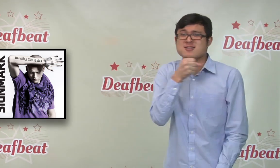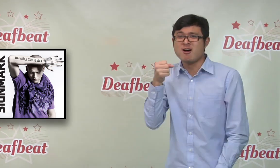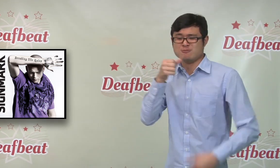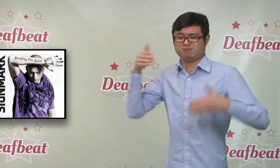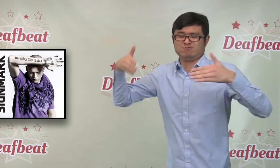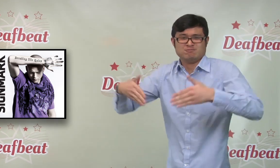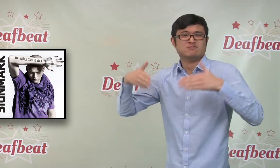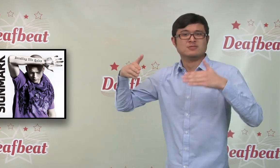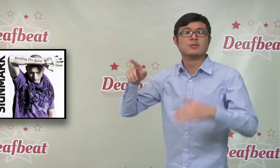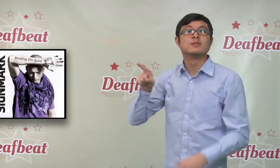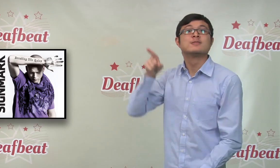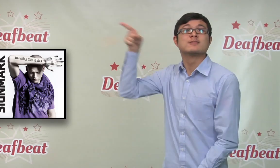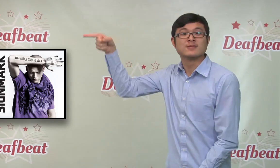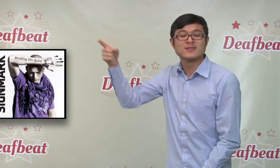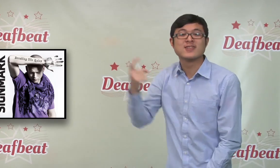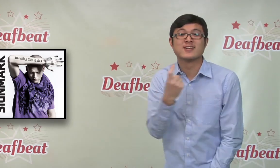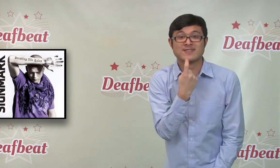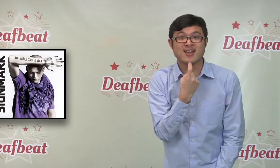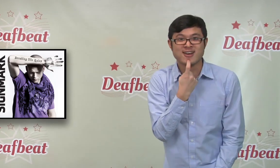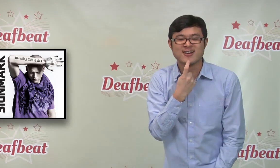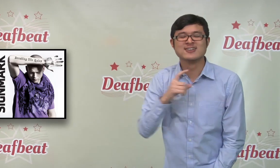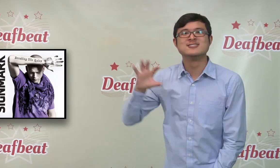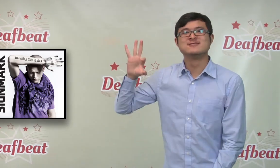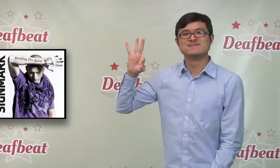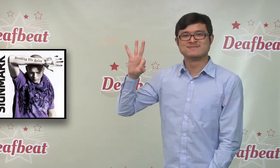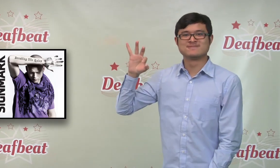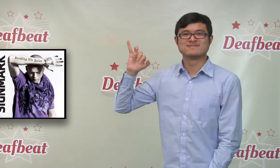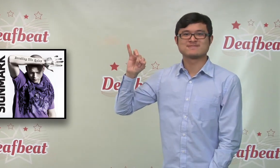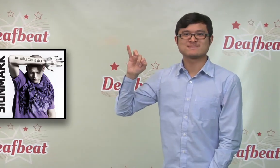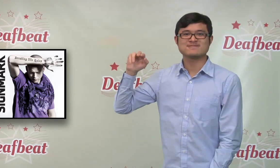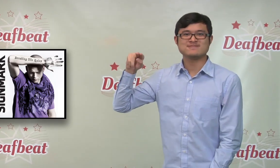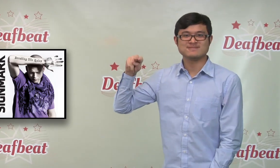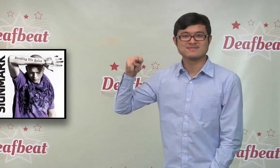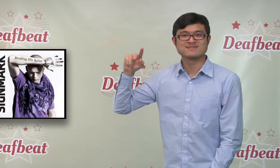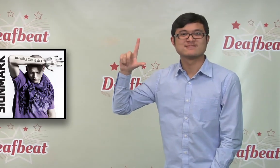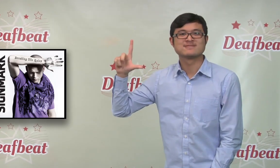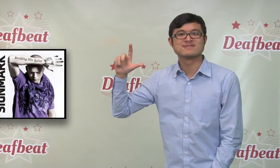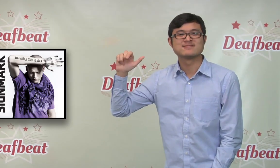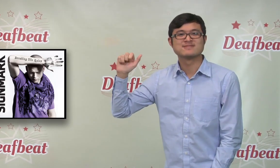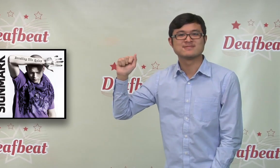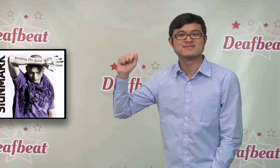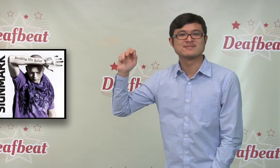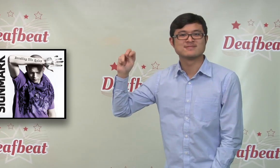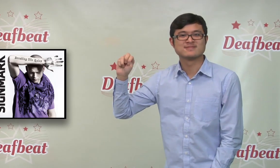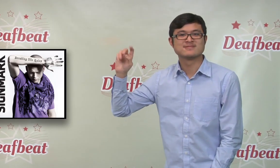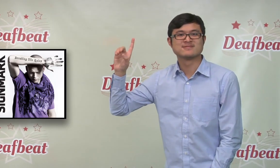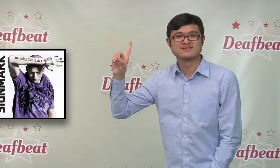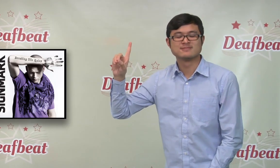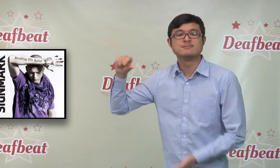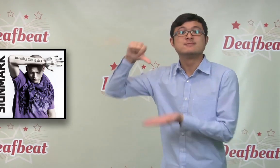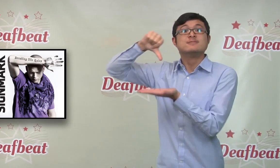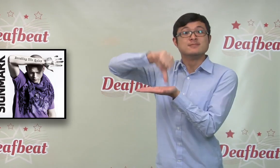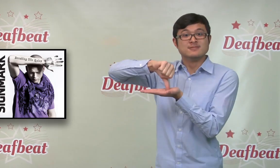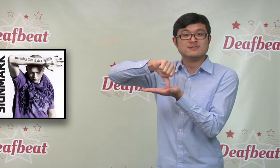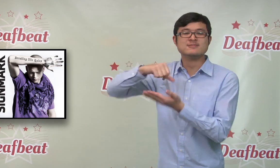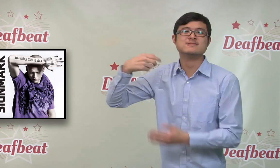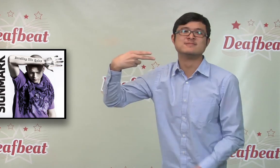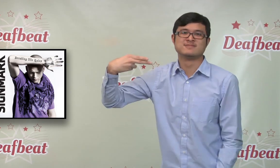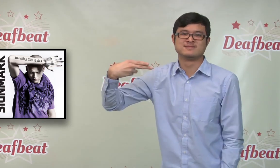Exciting news for Signmark, a successful rap music